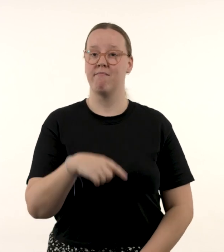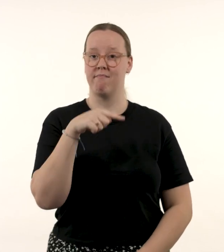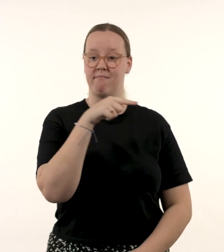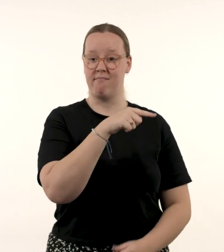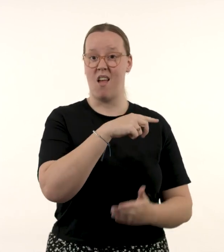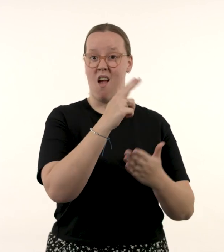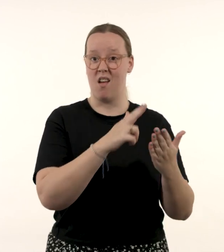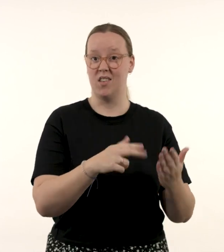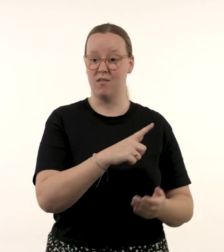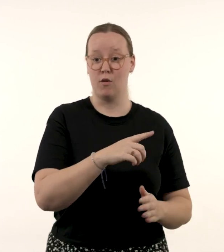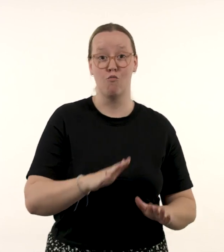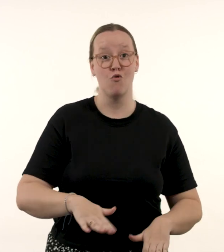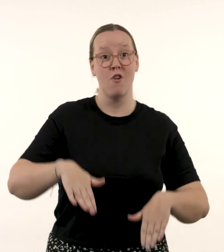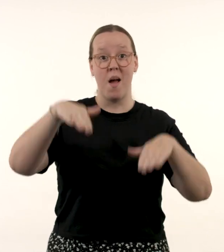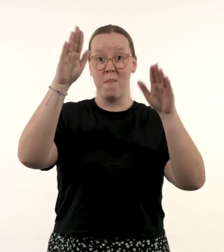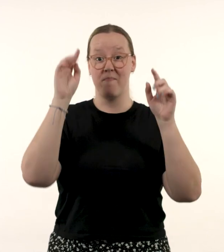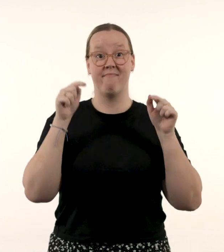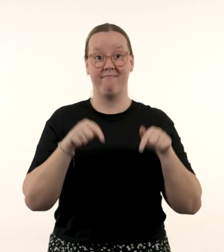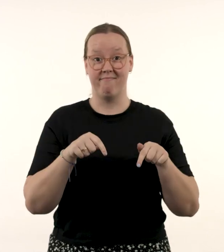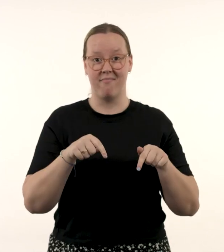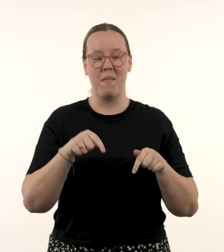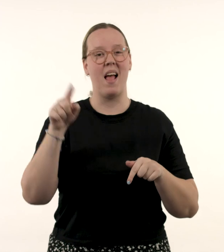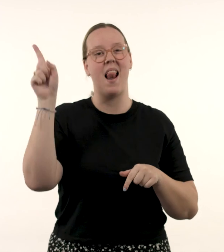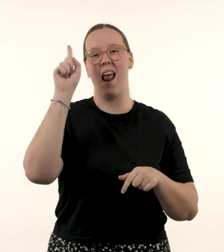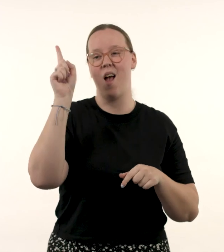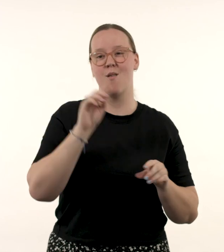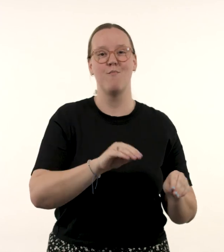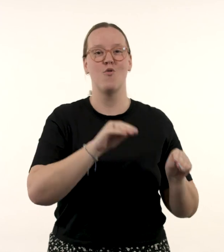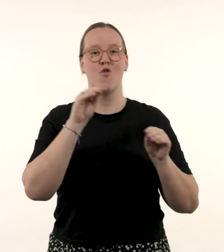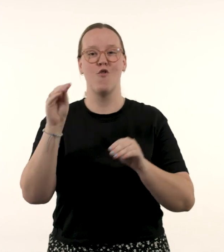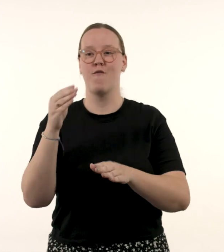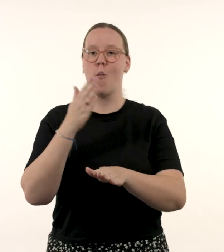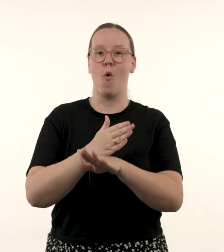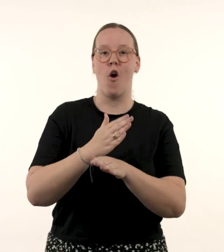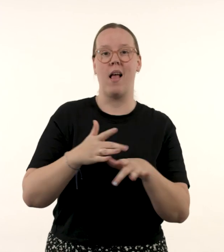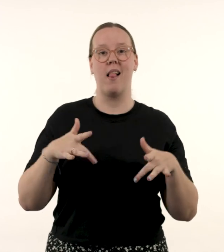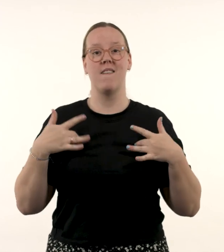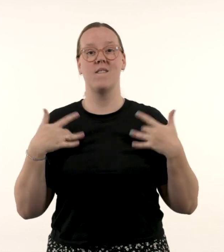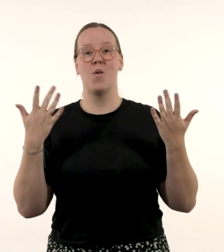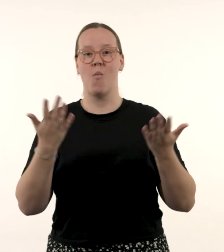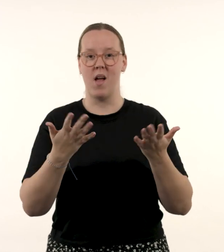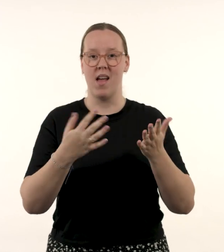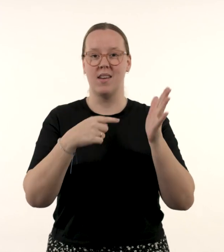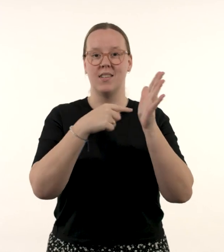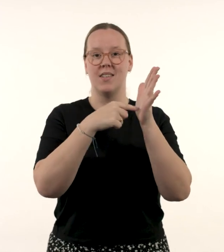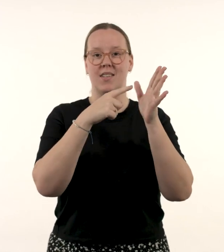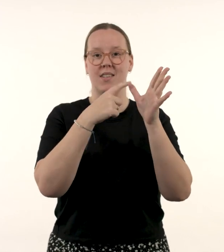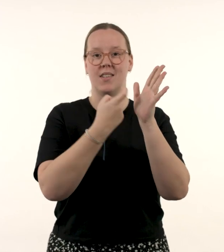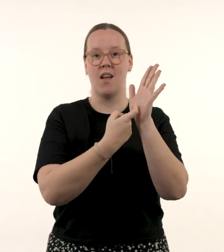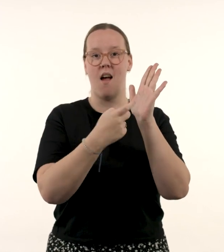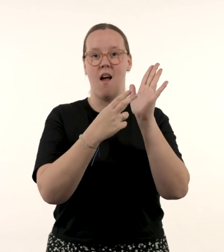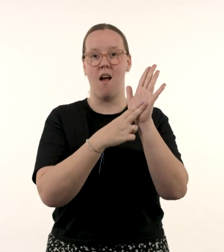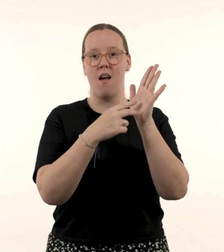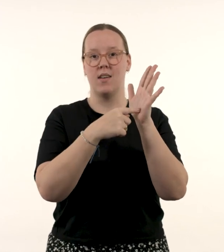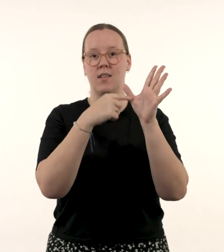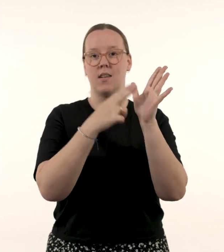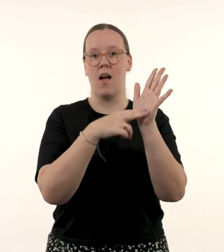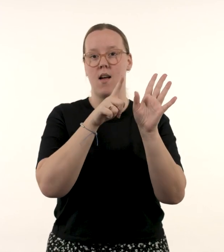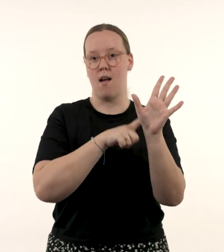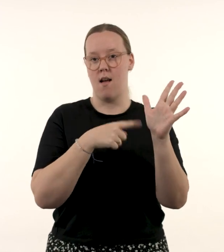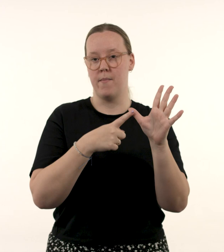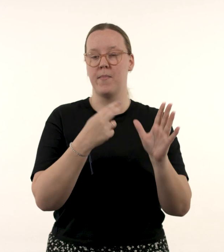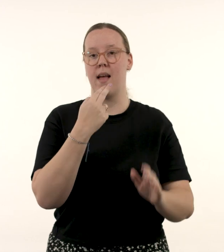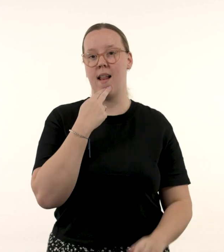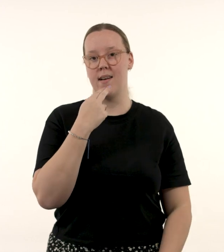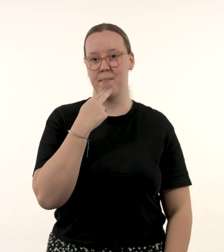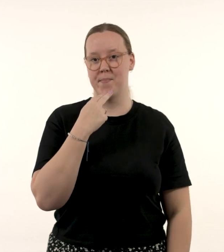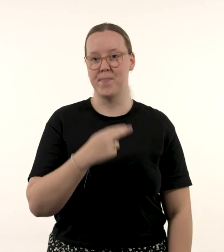Pumani grew up here; however, she currently lives and works in Tarntanya/Adelaide.